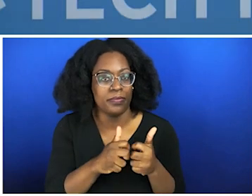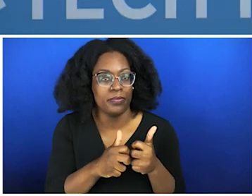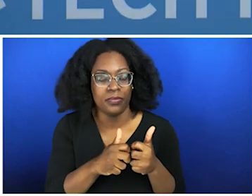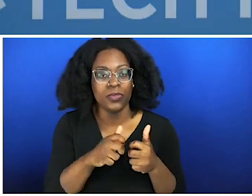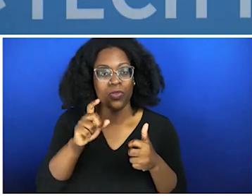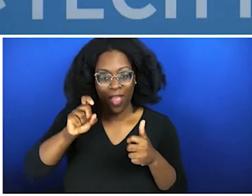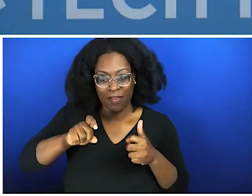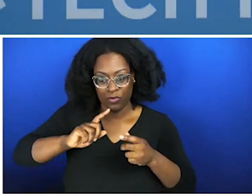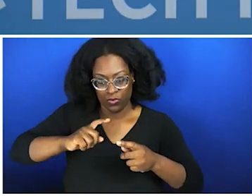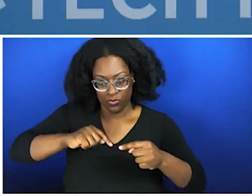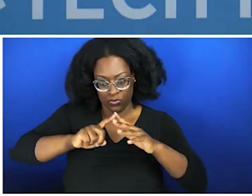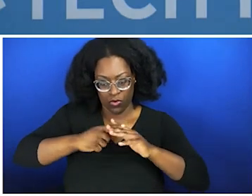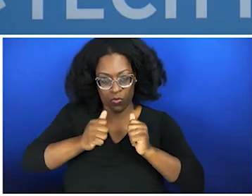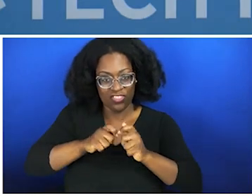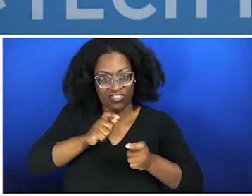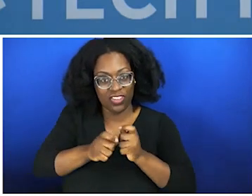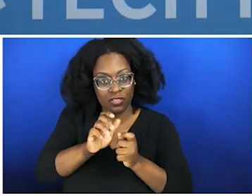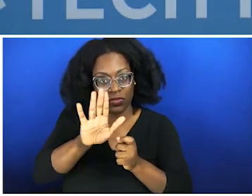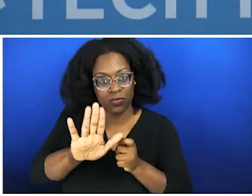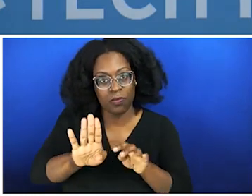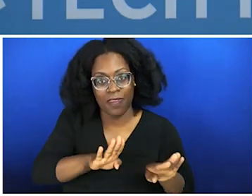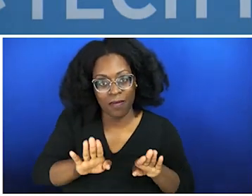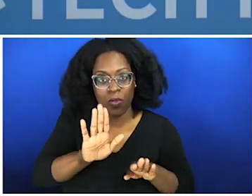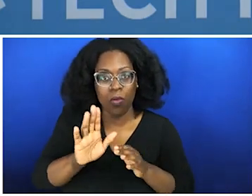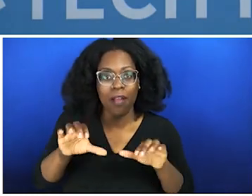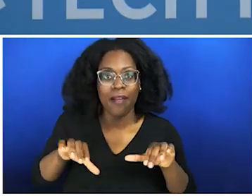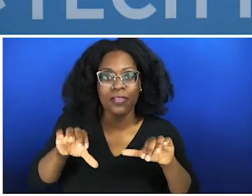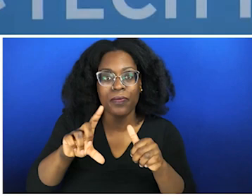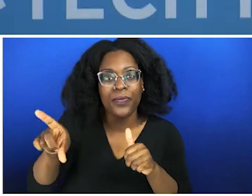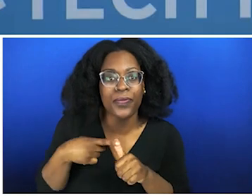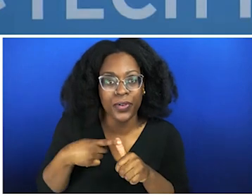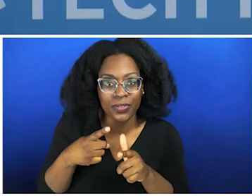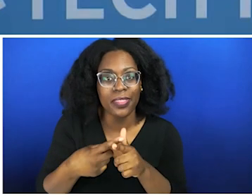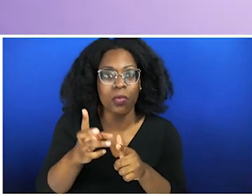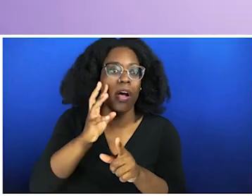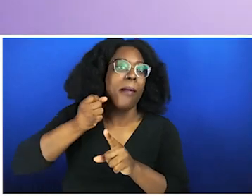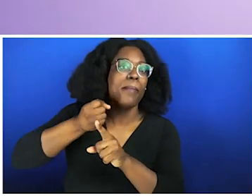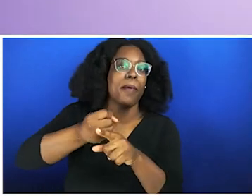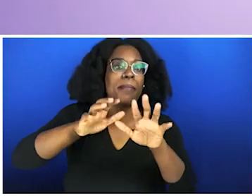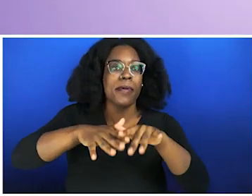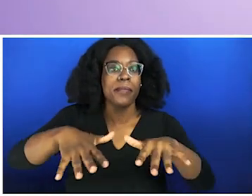So what can you do, and what can I do? Because I may be limited. But there's things that